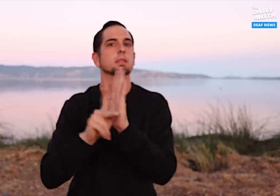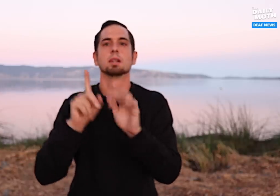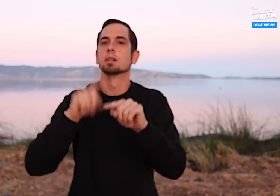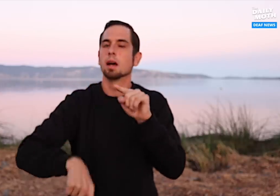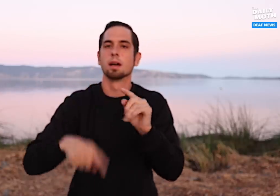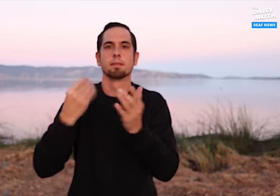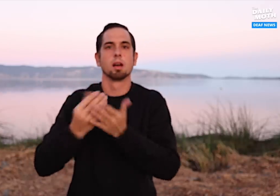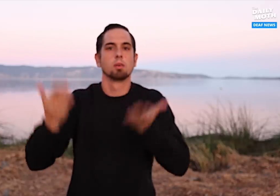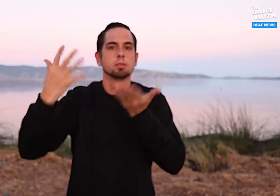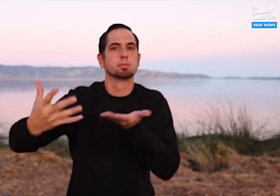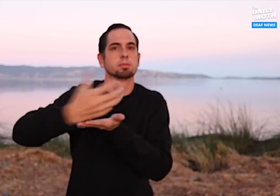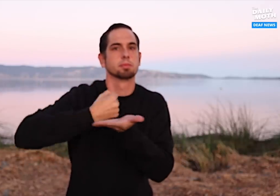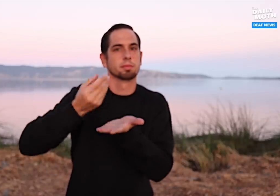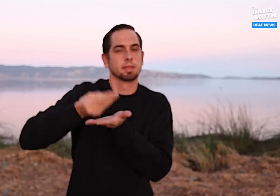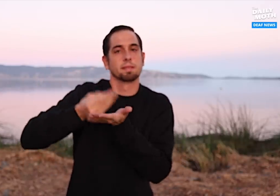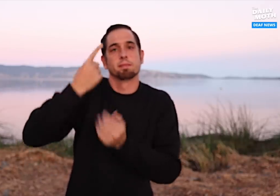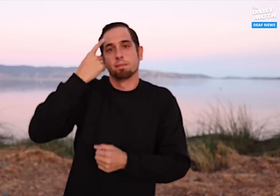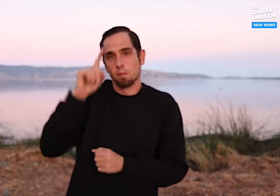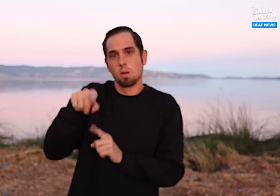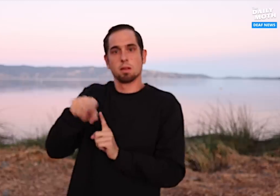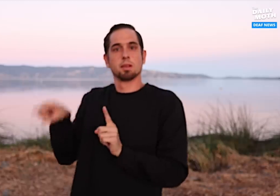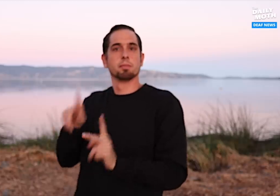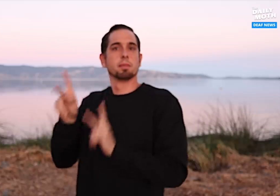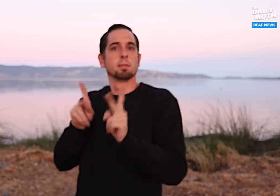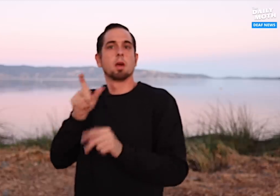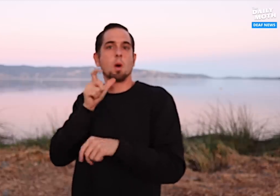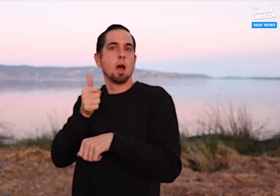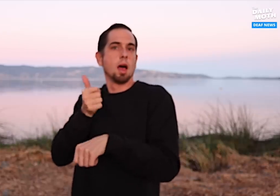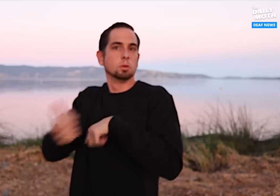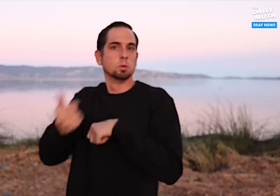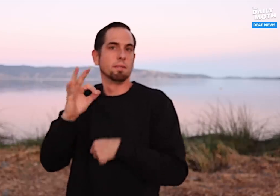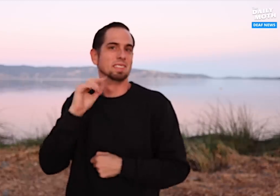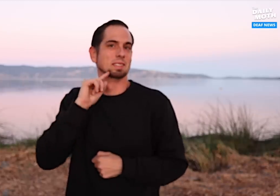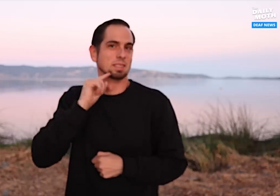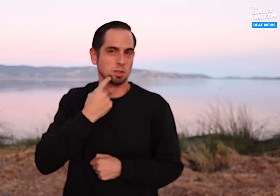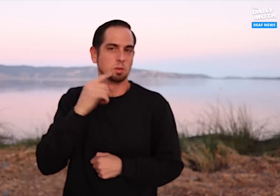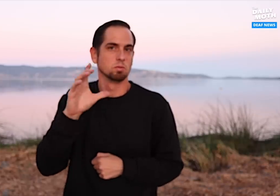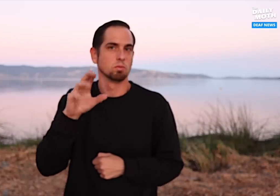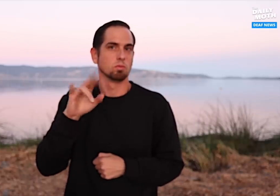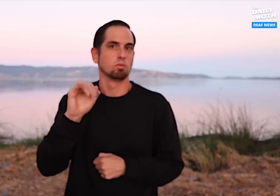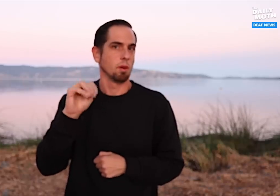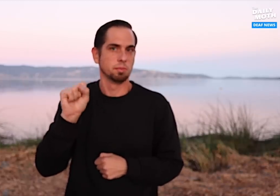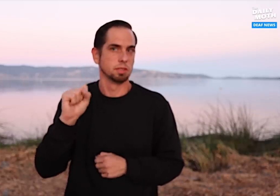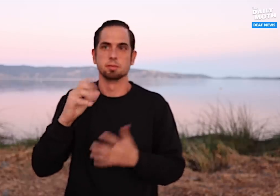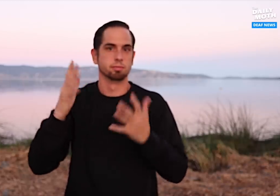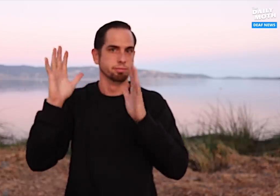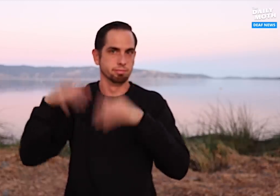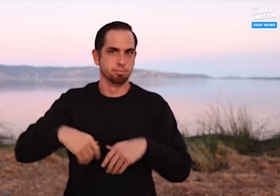against raising money for people who are accused of serious crimes.